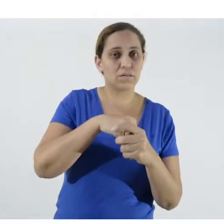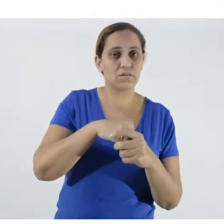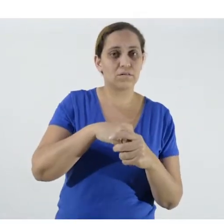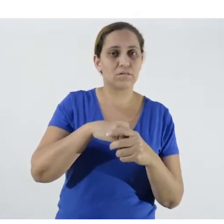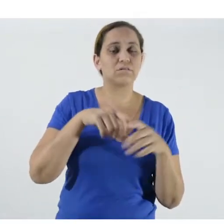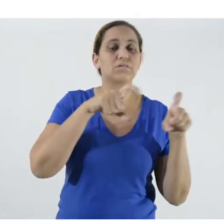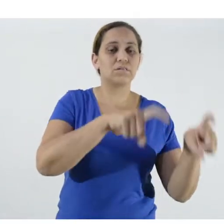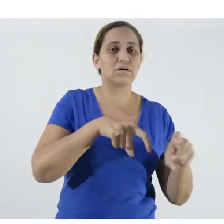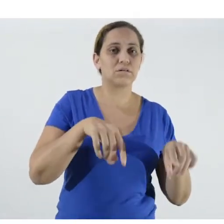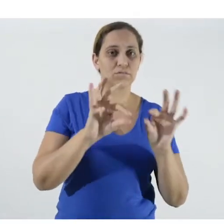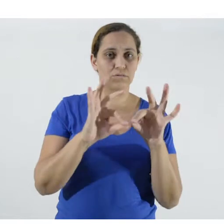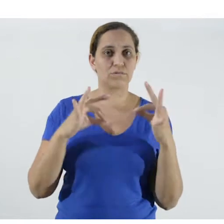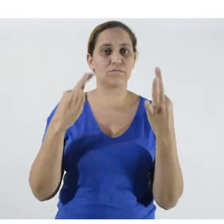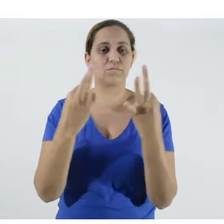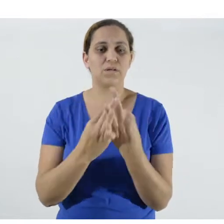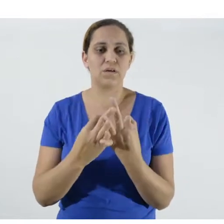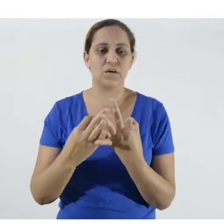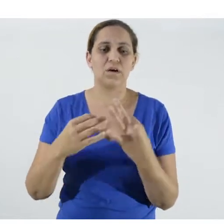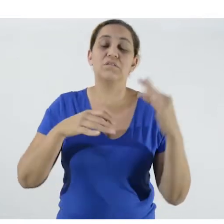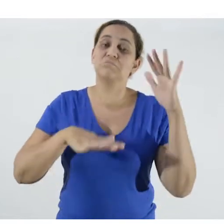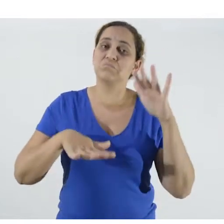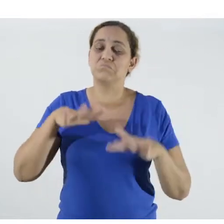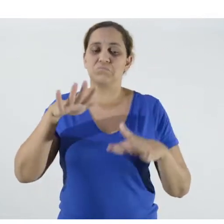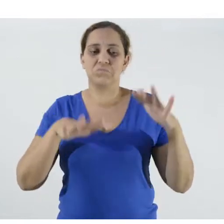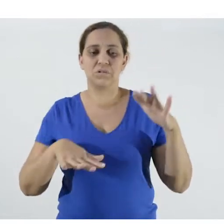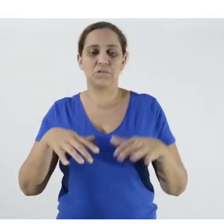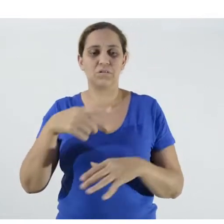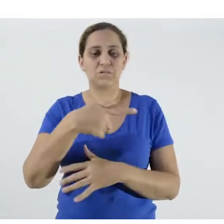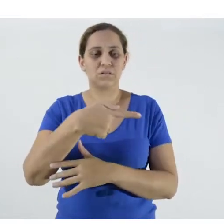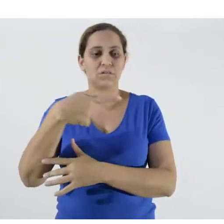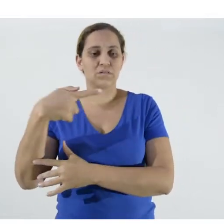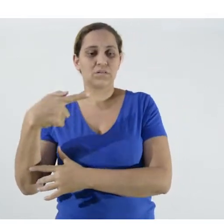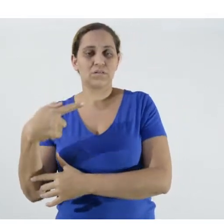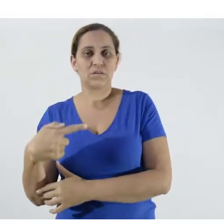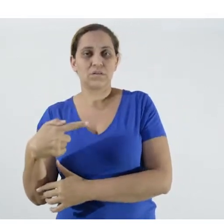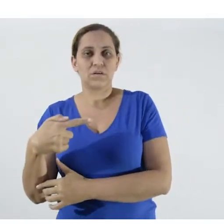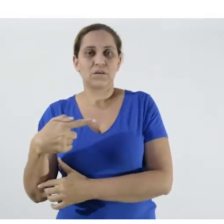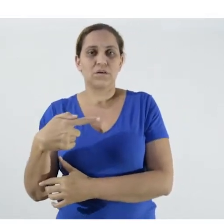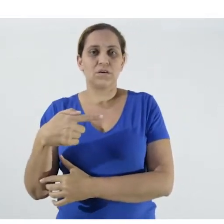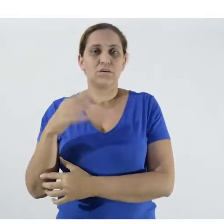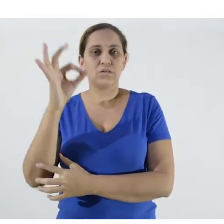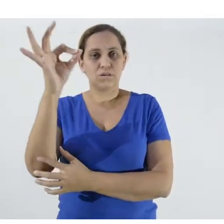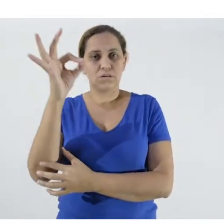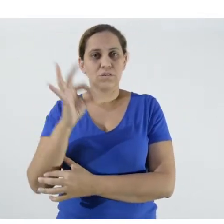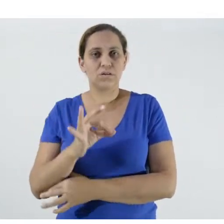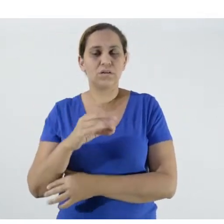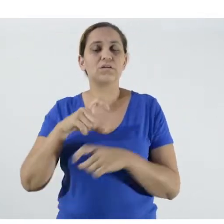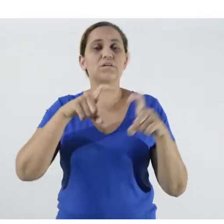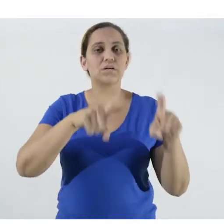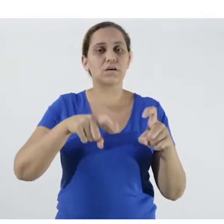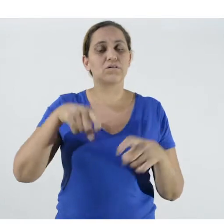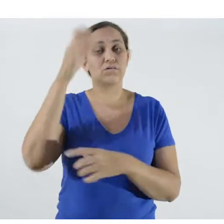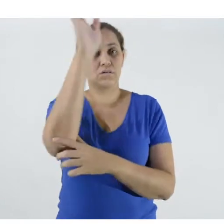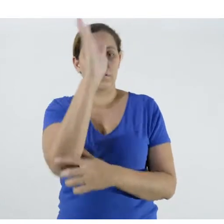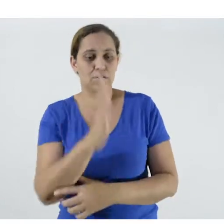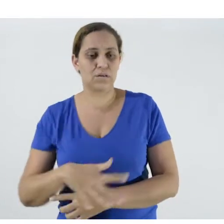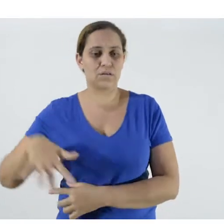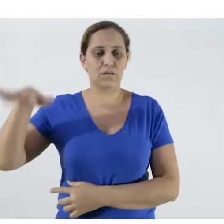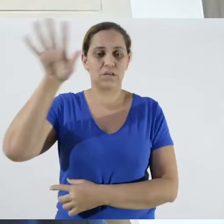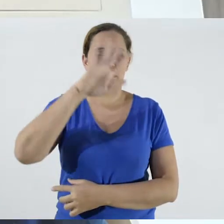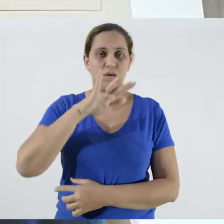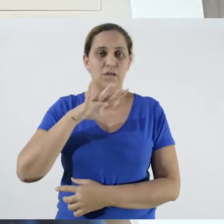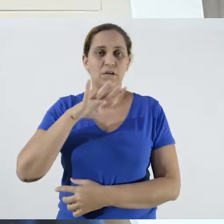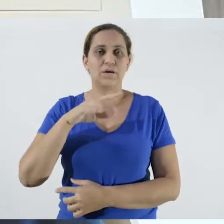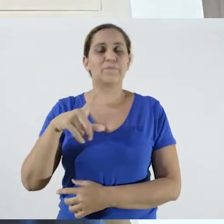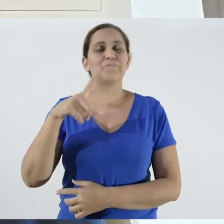agricultural production, moving 107 billion reais a year. Thus,